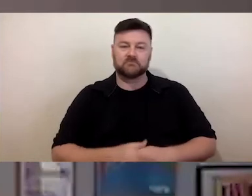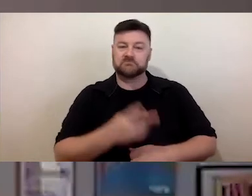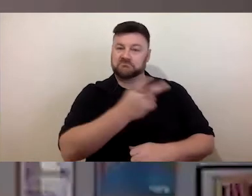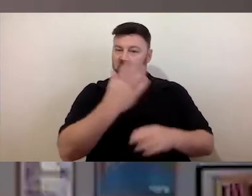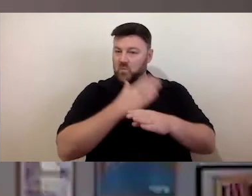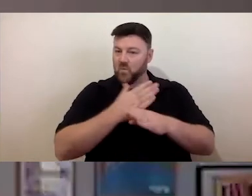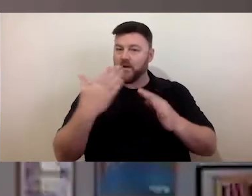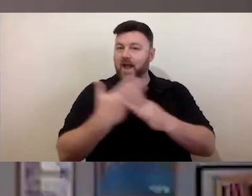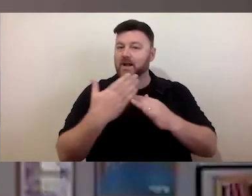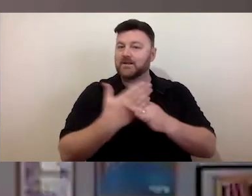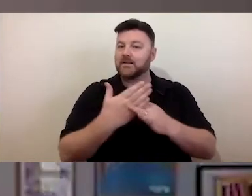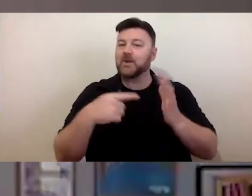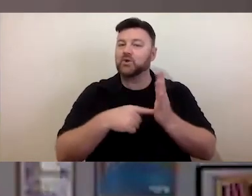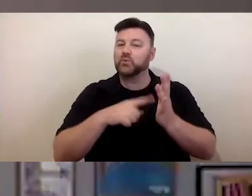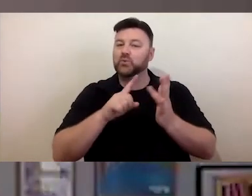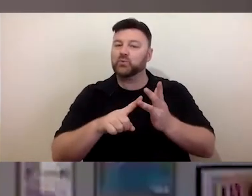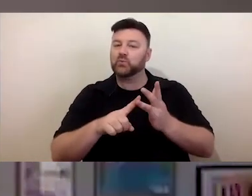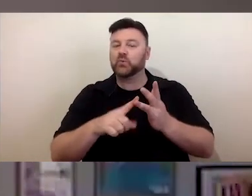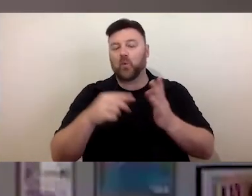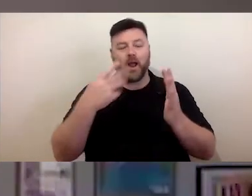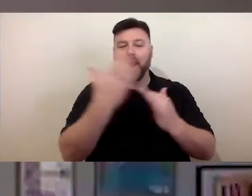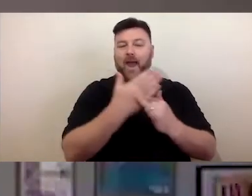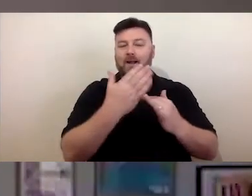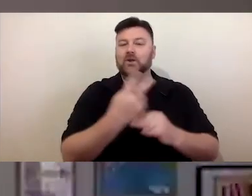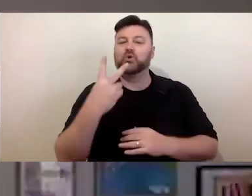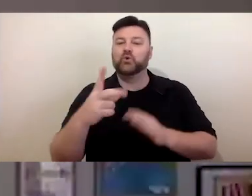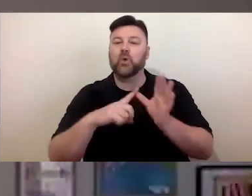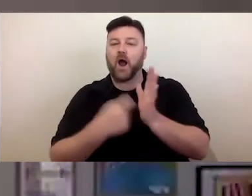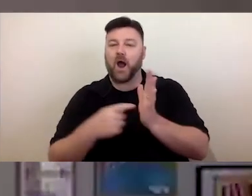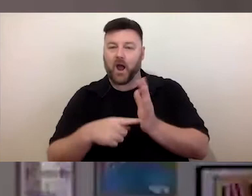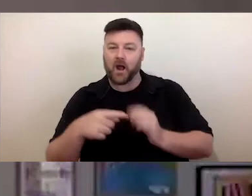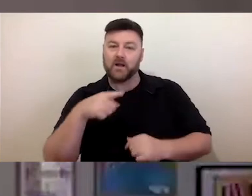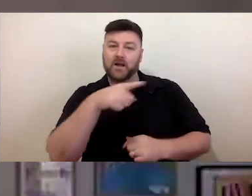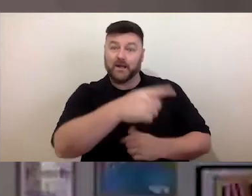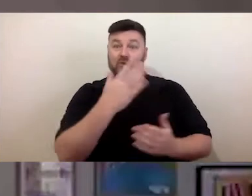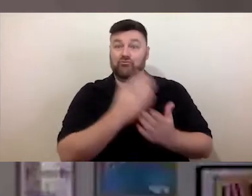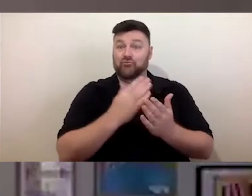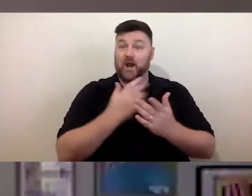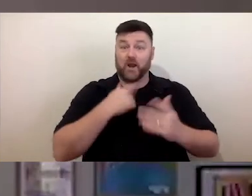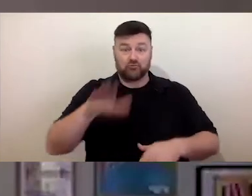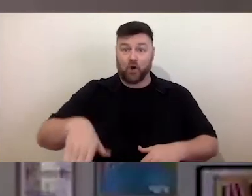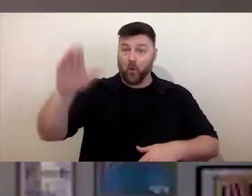Martin is the business director and, in his bio, outlines that, growing up, he actually wanted to be an astronaut,